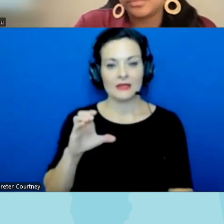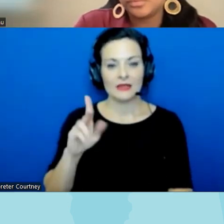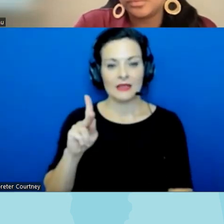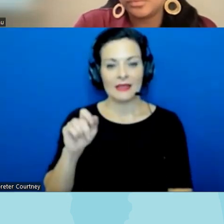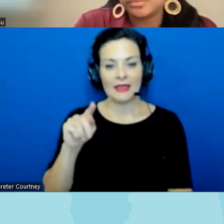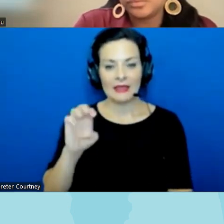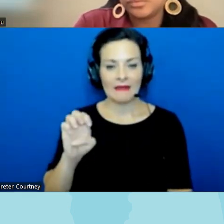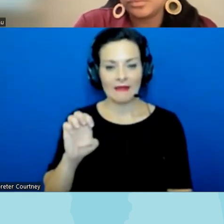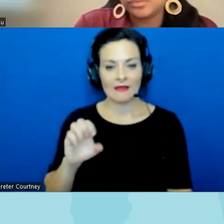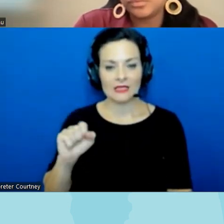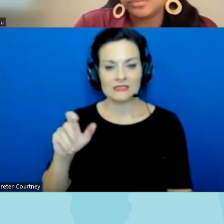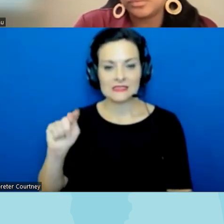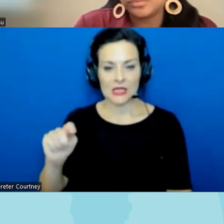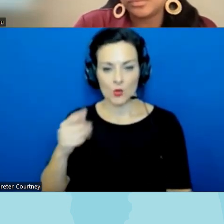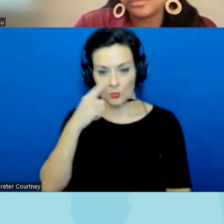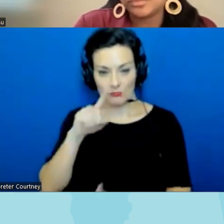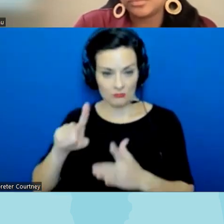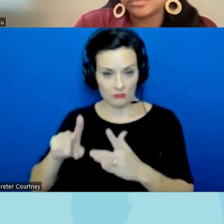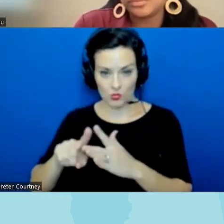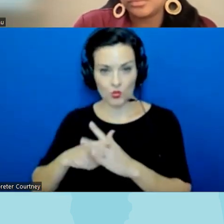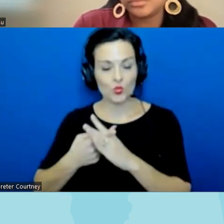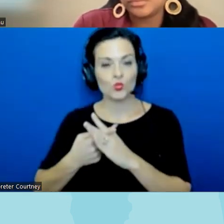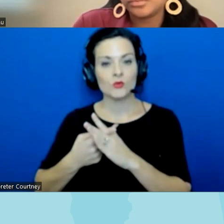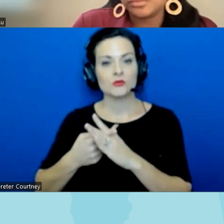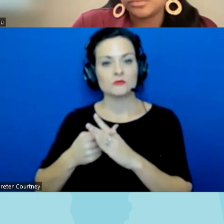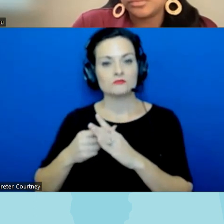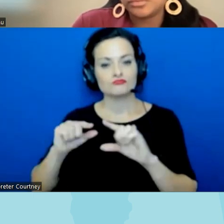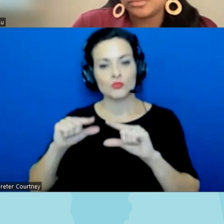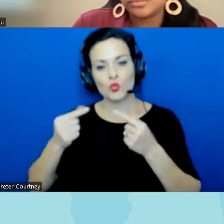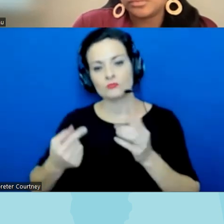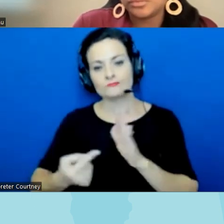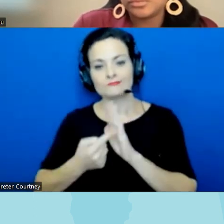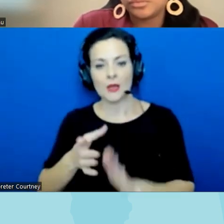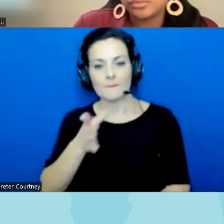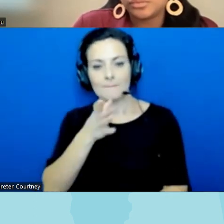can can start us off with uh groups like moms for liberty for example that many folks on the